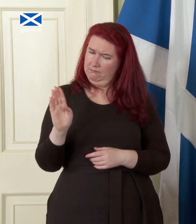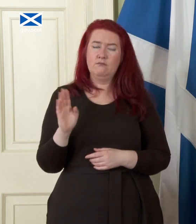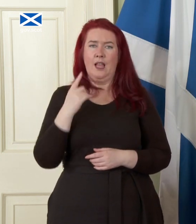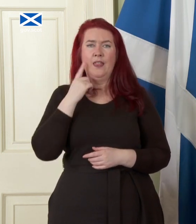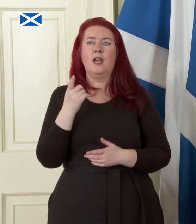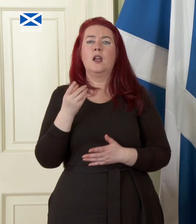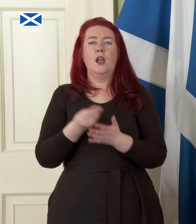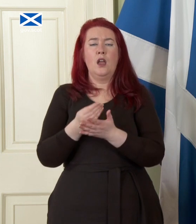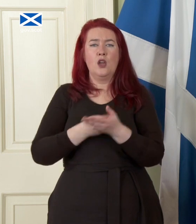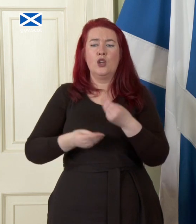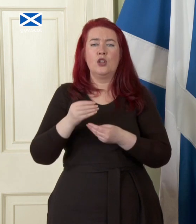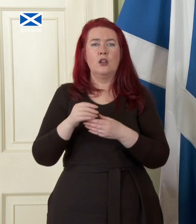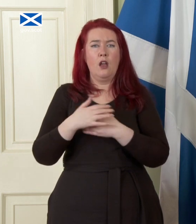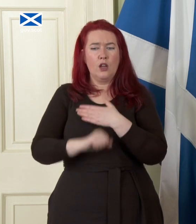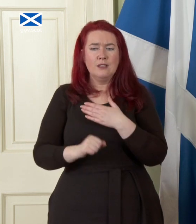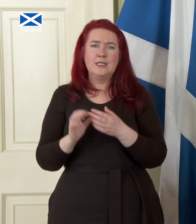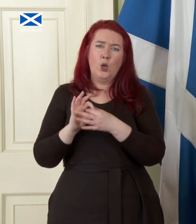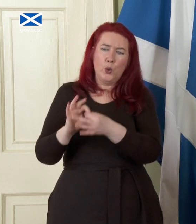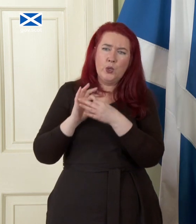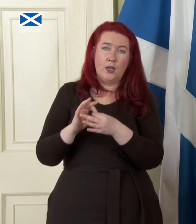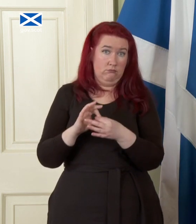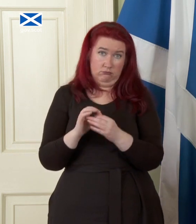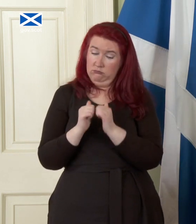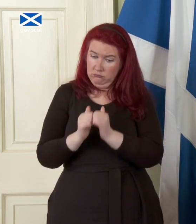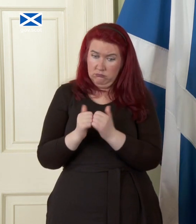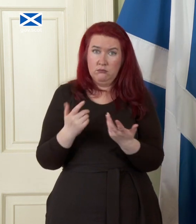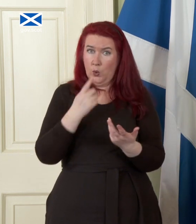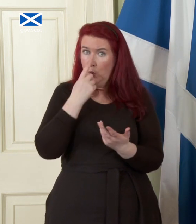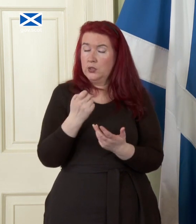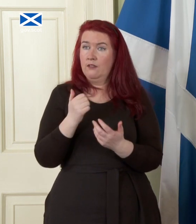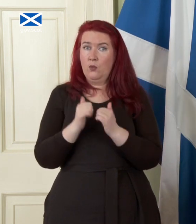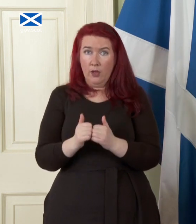would have been a perfectly legitimate valid and I think it would have turned out to be an effective